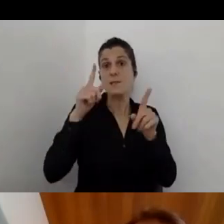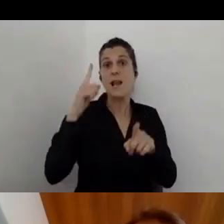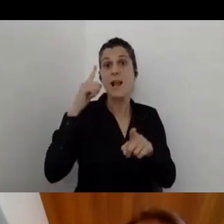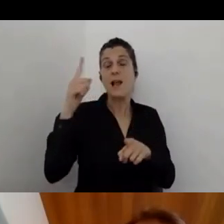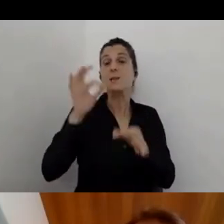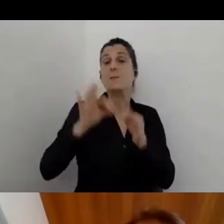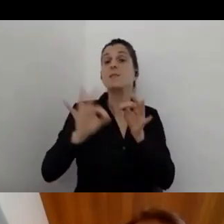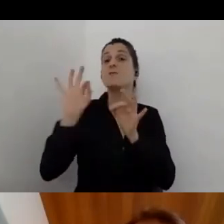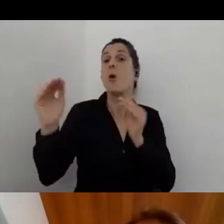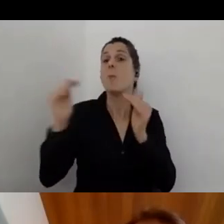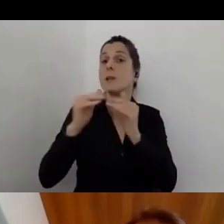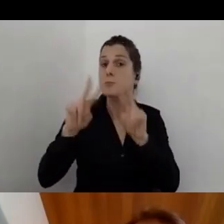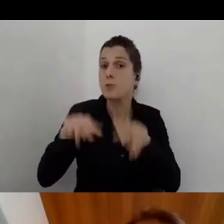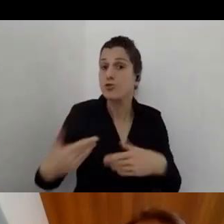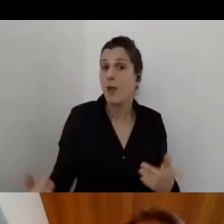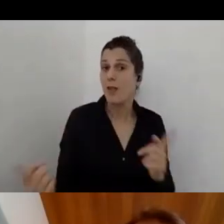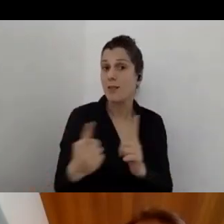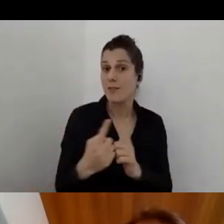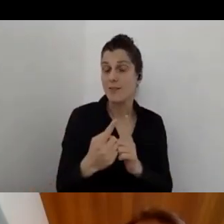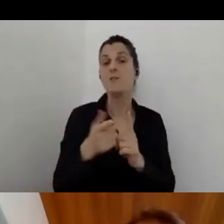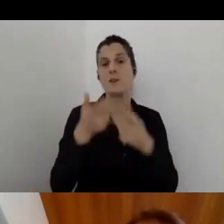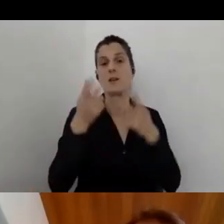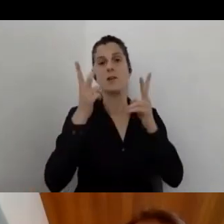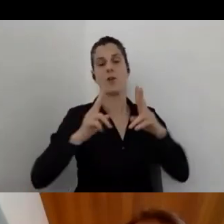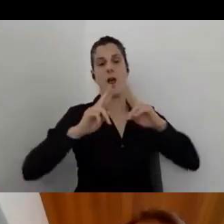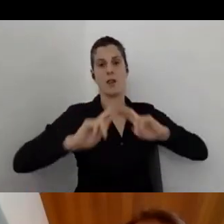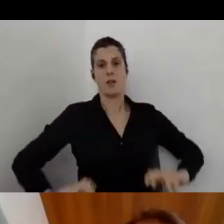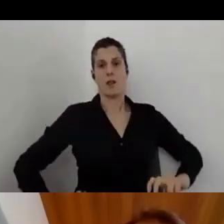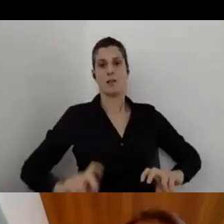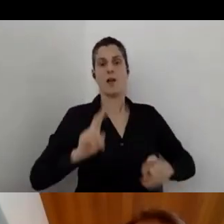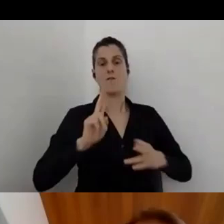So we can analyze it and publish the data however we want.